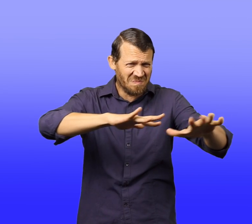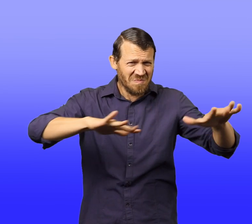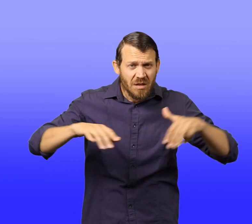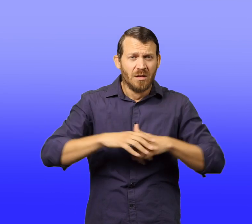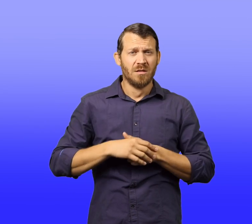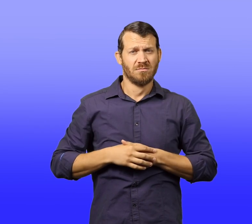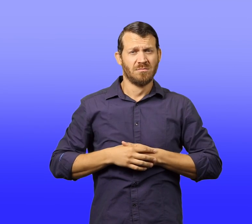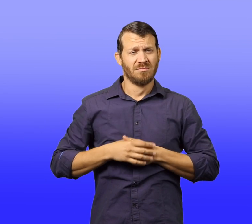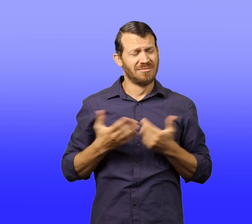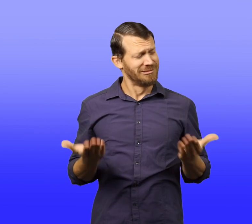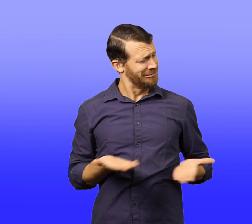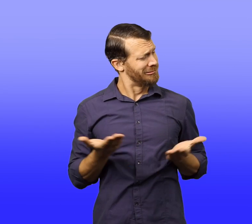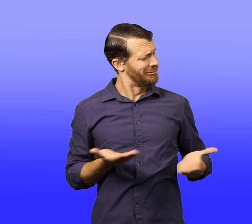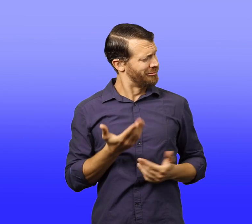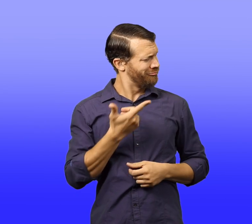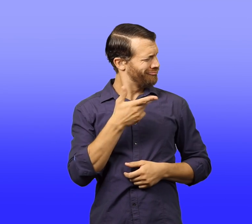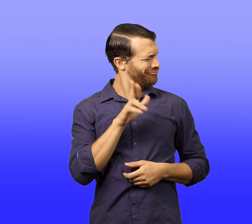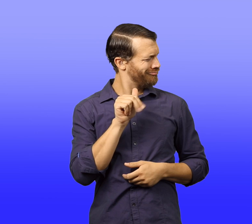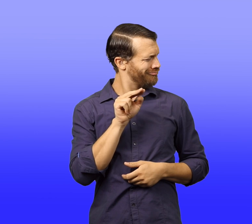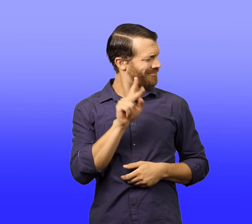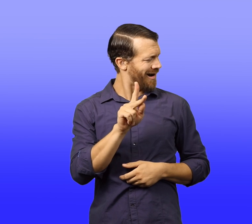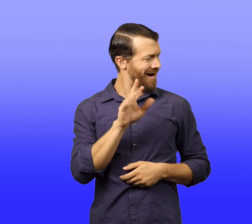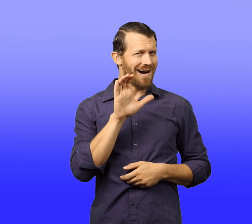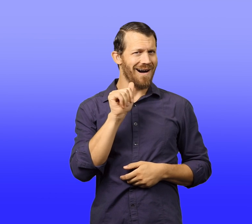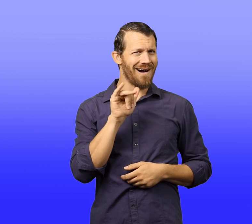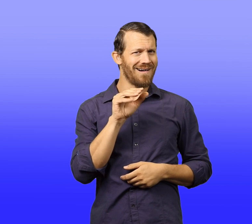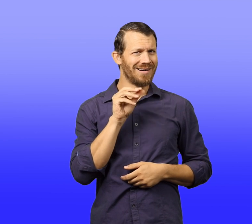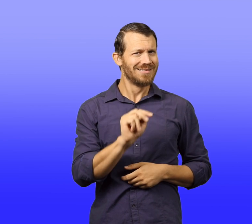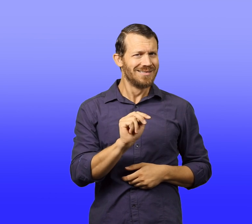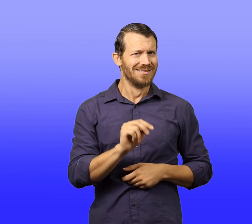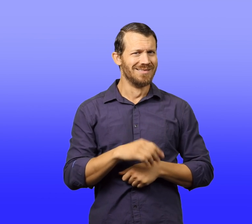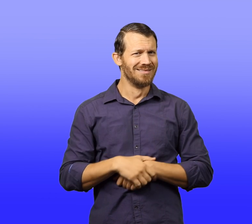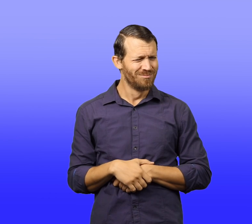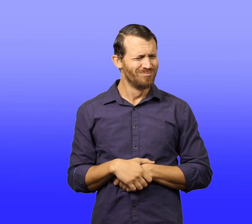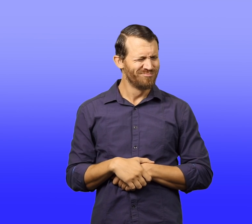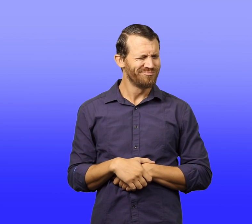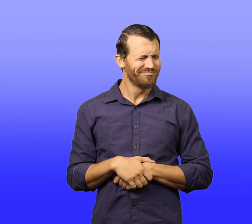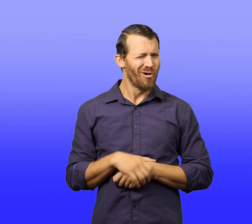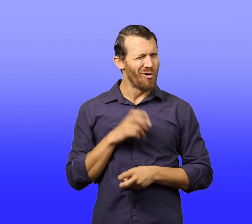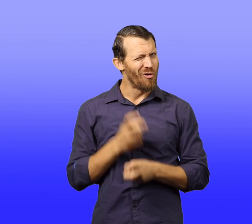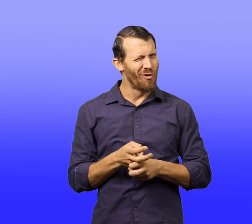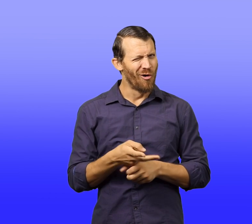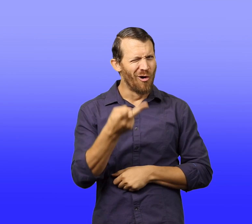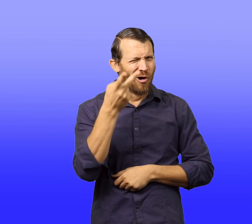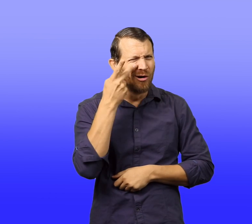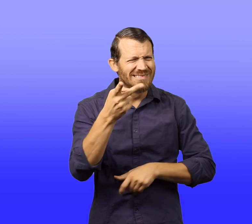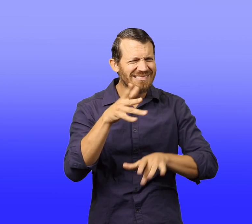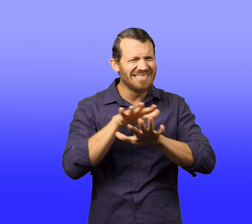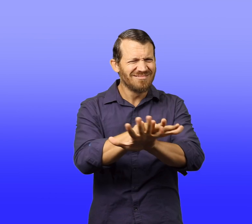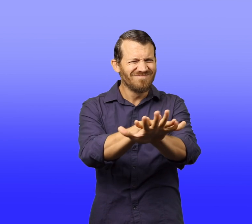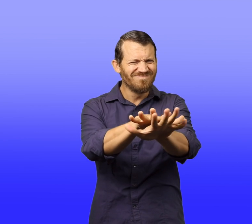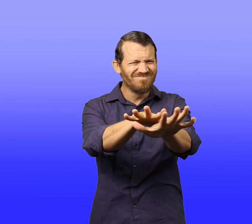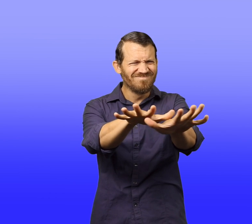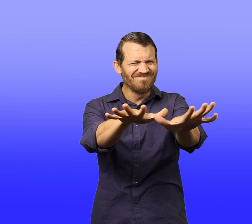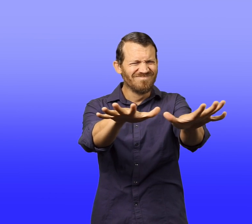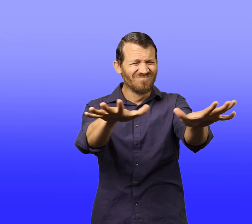"Son," the woman told him, spreading her arms in front of her. "This is the mighty Grand Canyon."